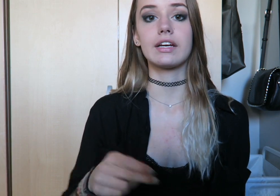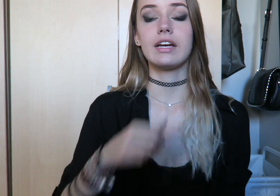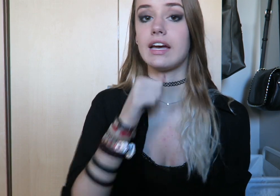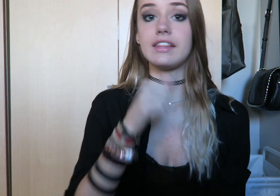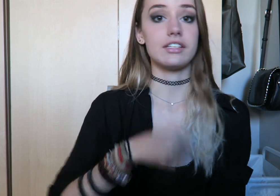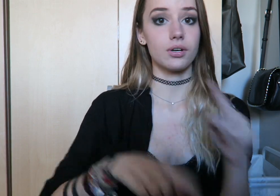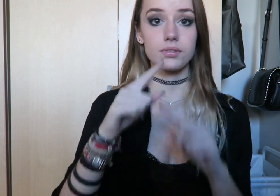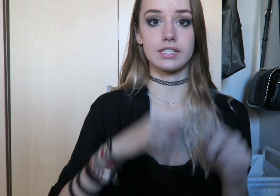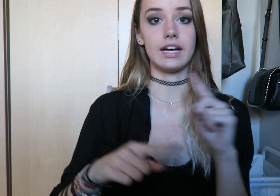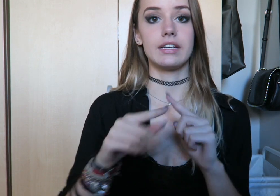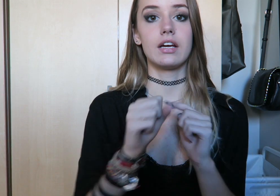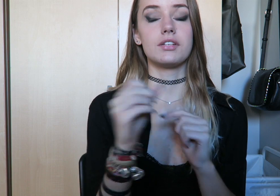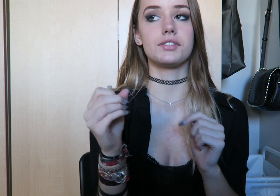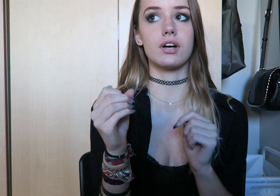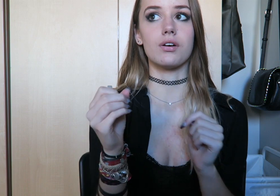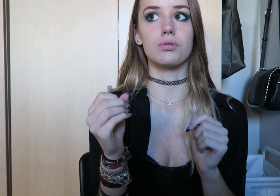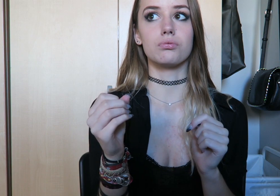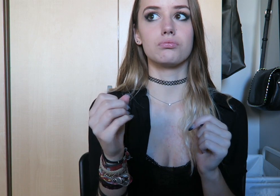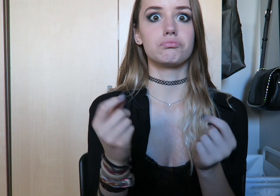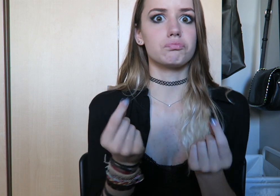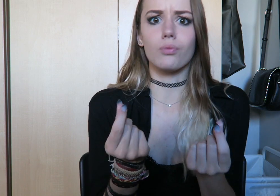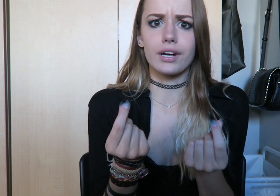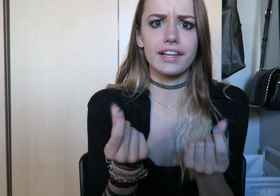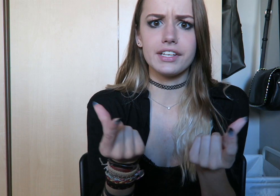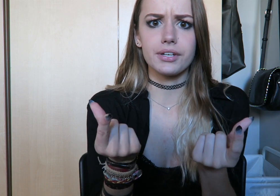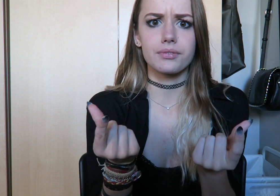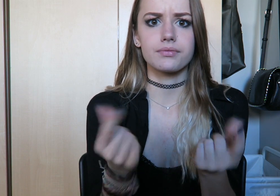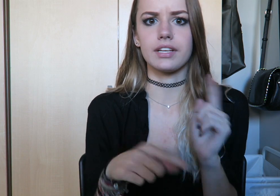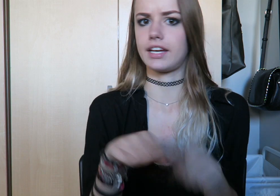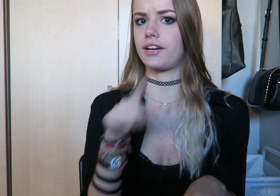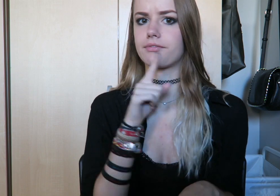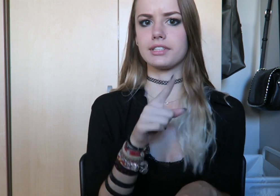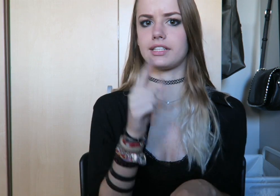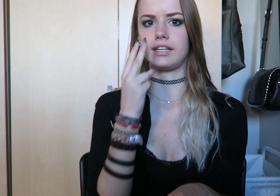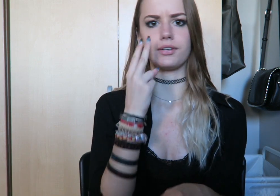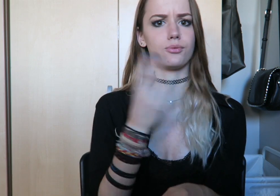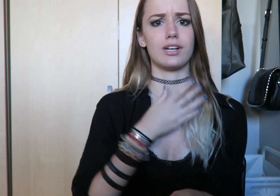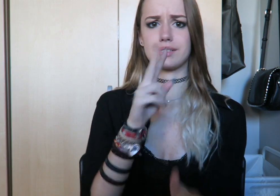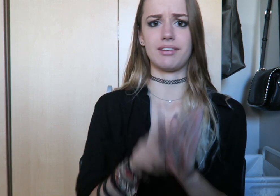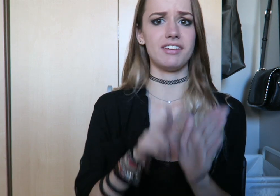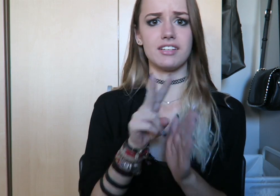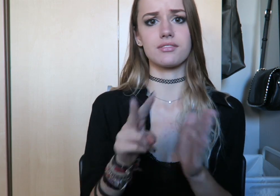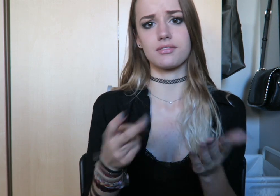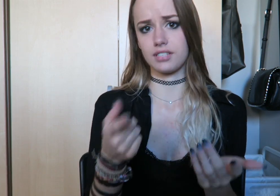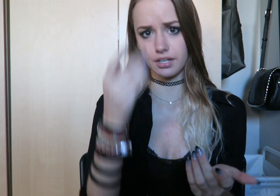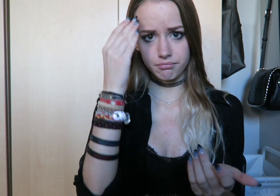and they don't sign, so what do they do? They can't really watch my videos, you know.